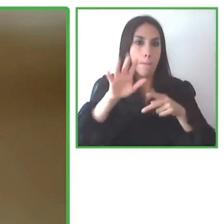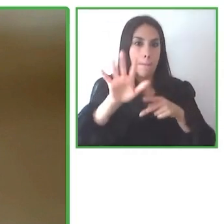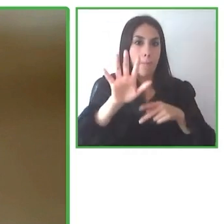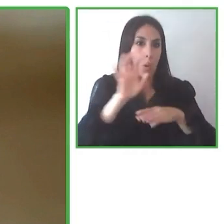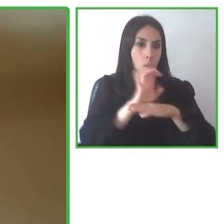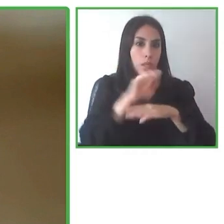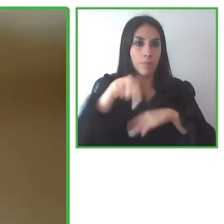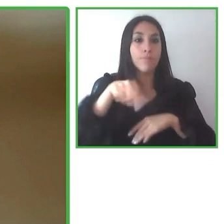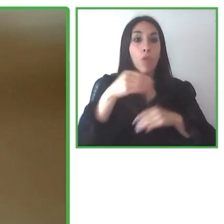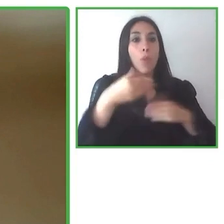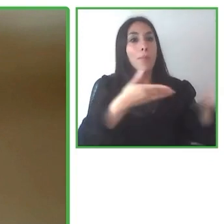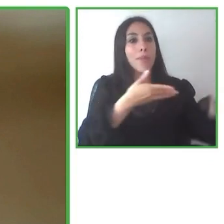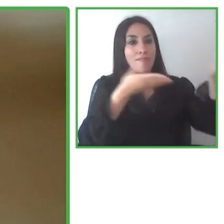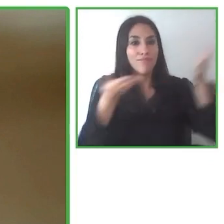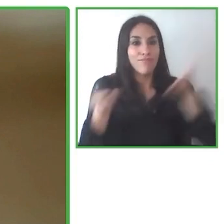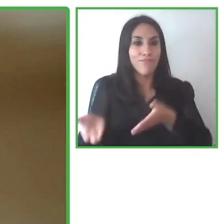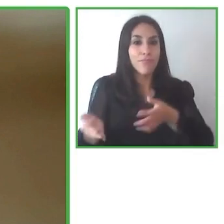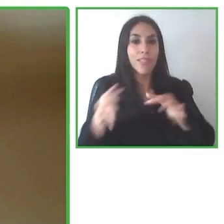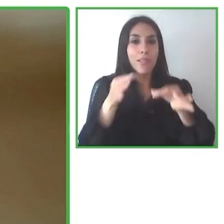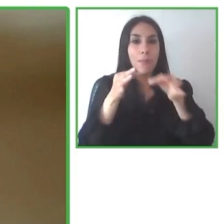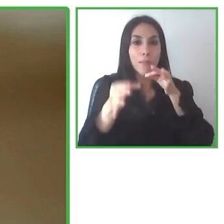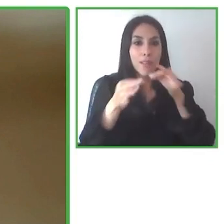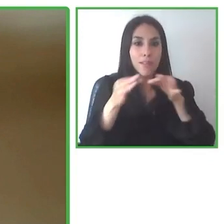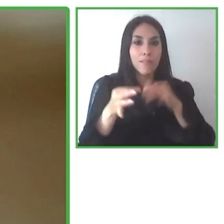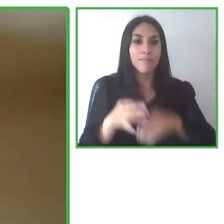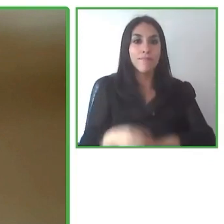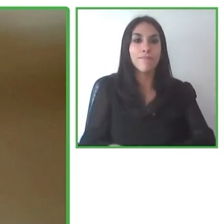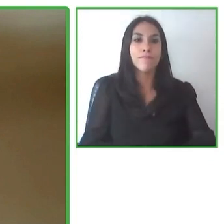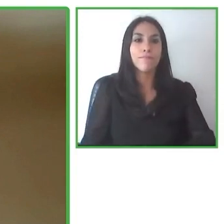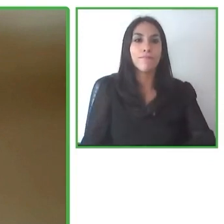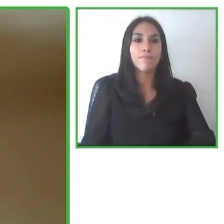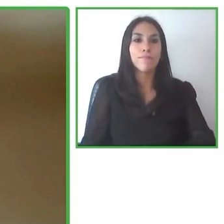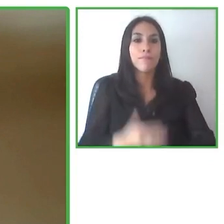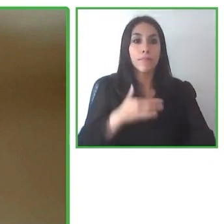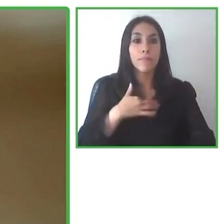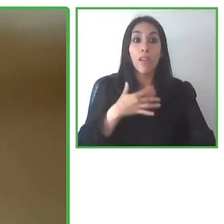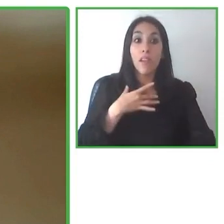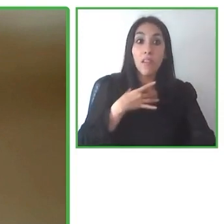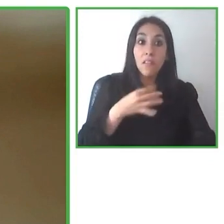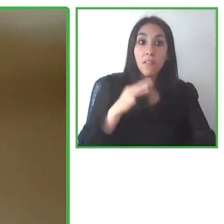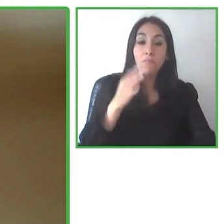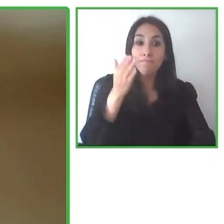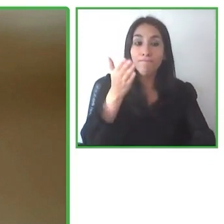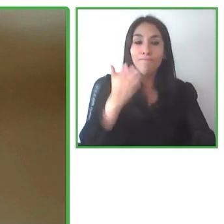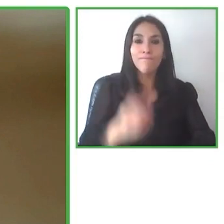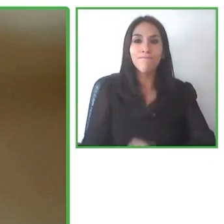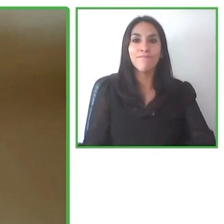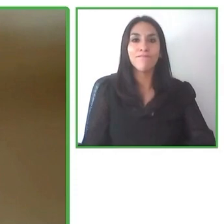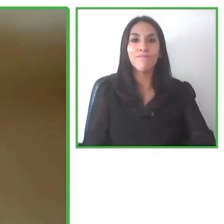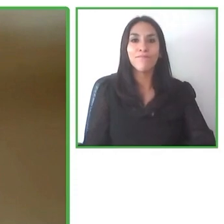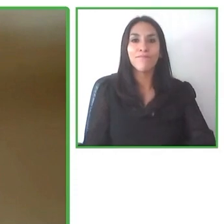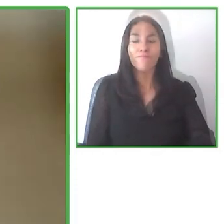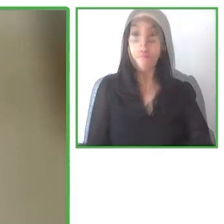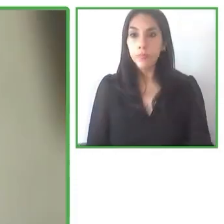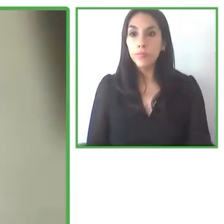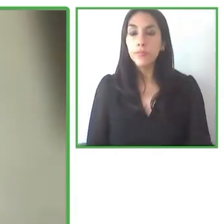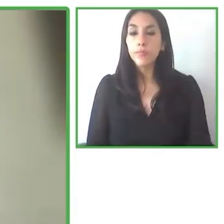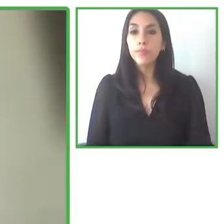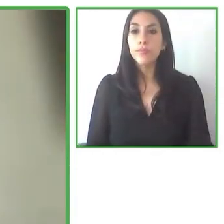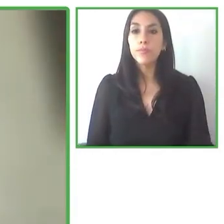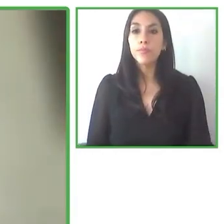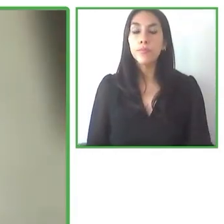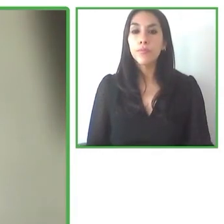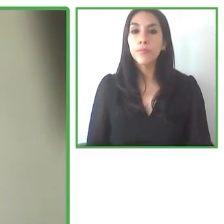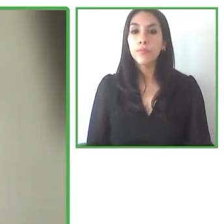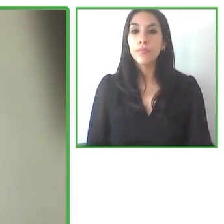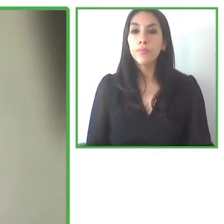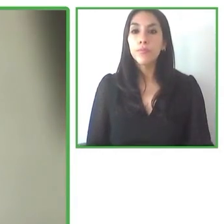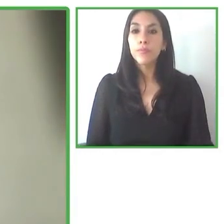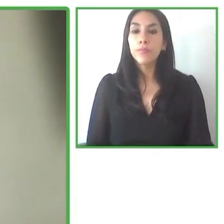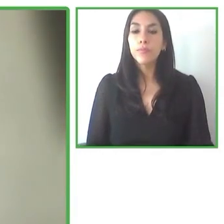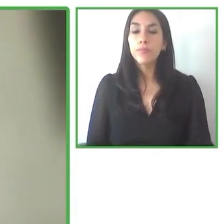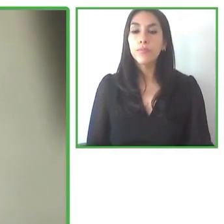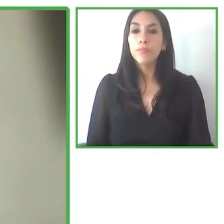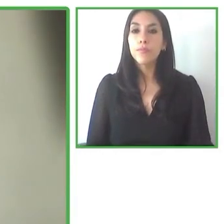Bastienne go ahead with your presentation if you are ready.